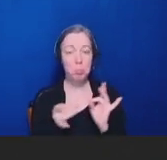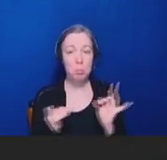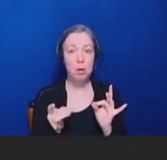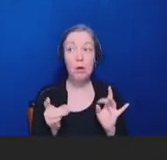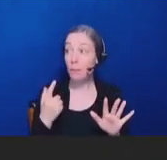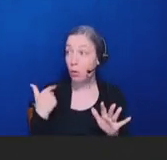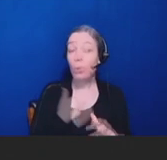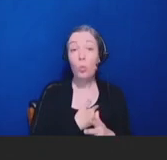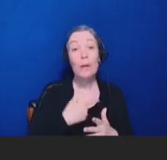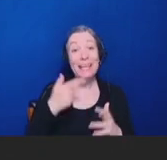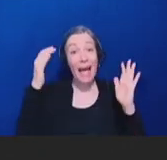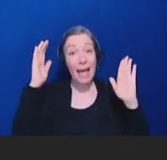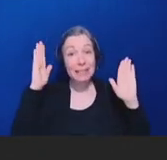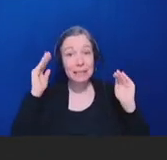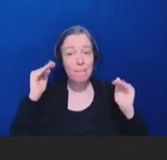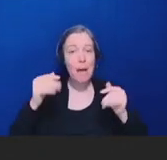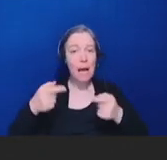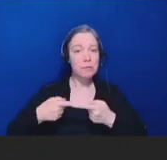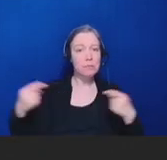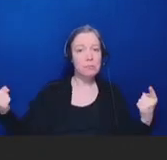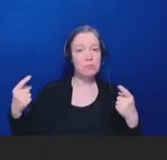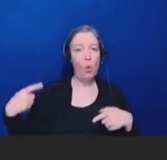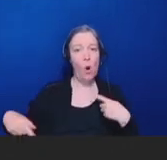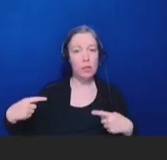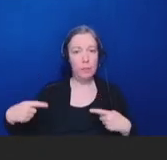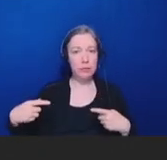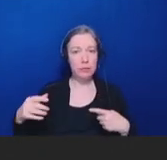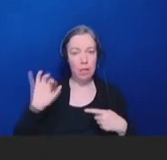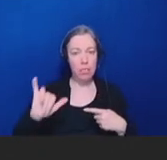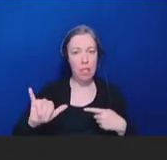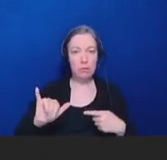even the most routine scientific decisions these days.